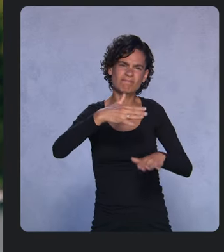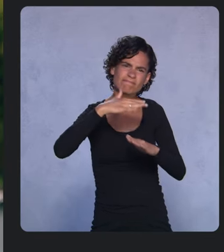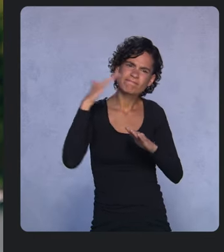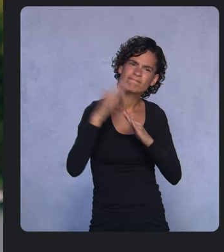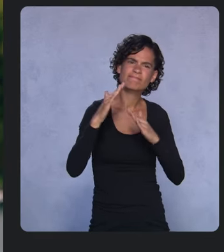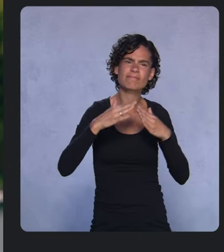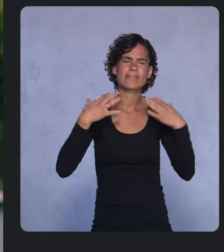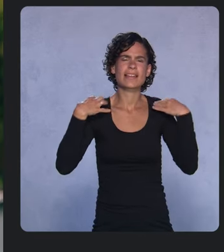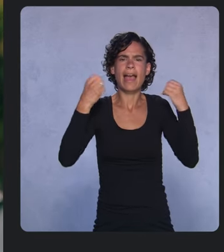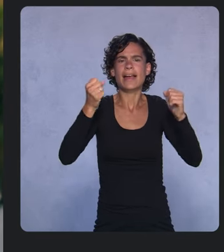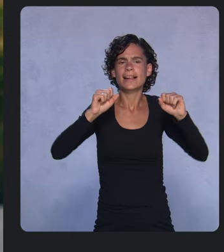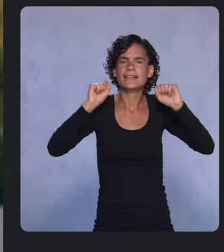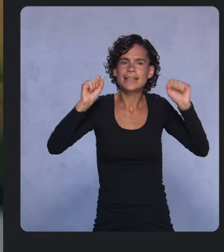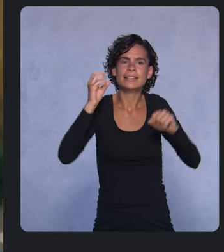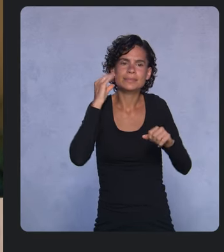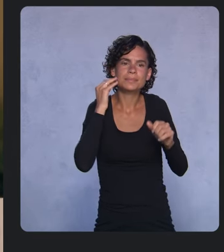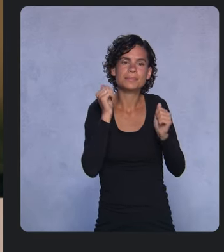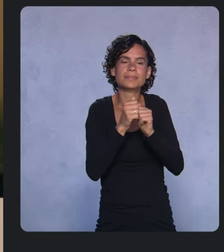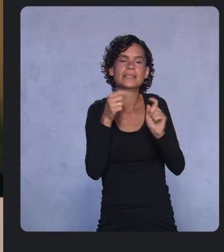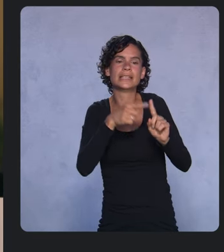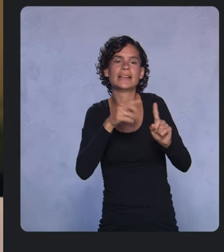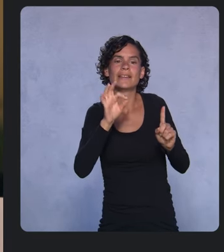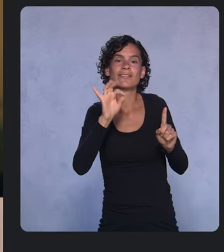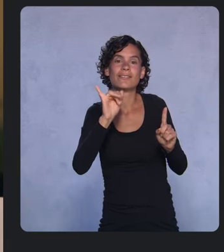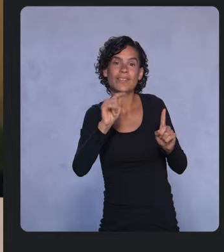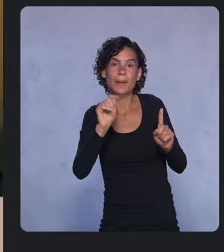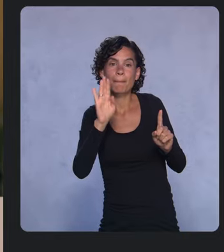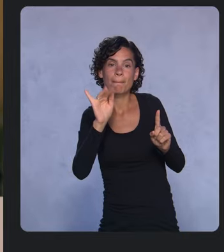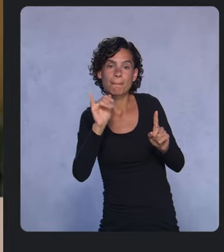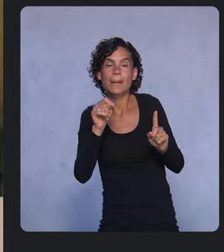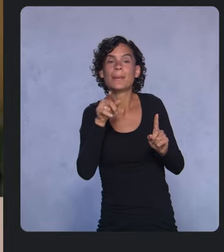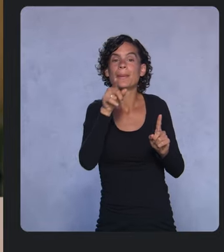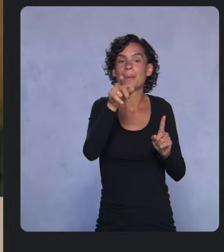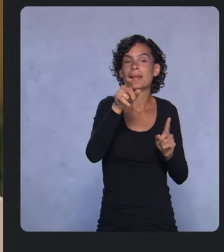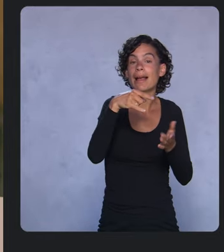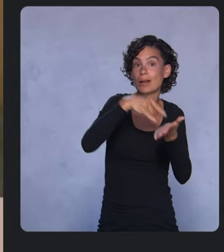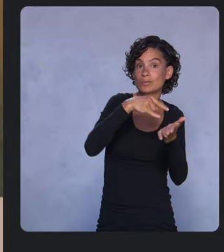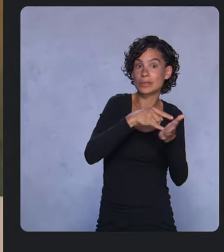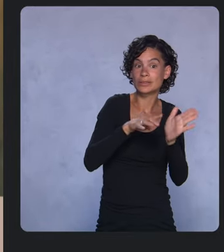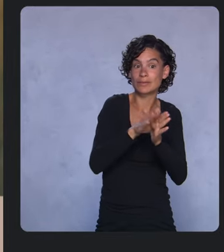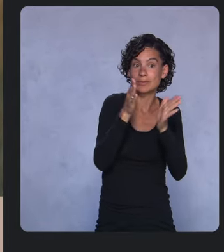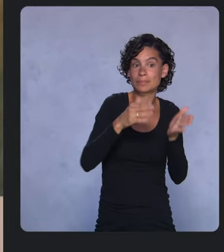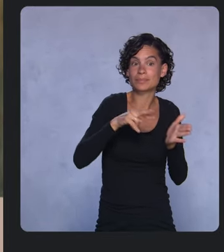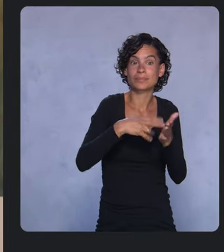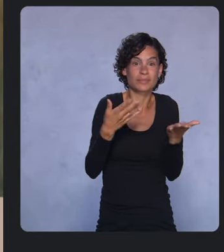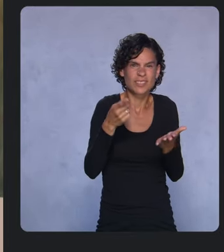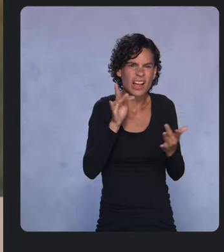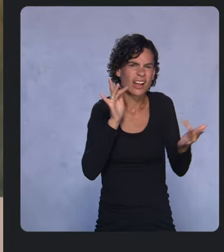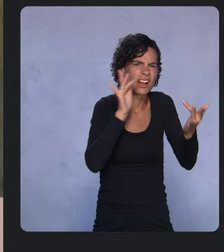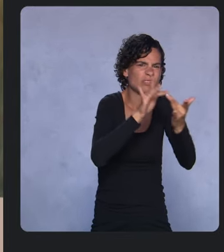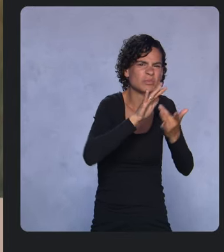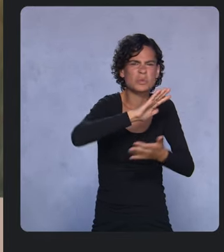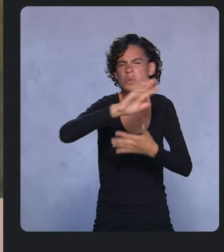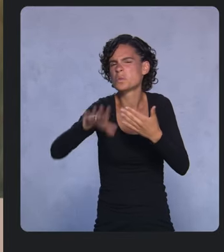As an Android developer, It means you'll have more reach. You can use all of your existing skills, tools, and APIs